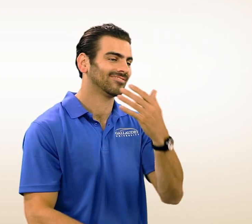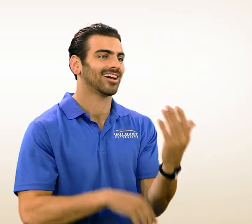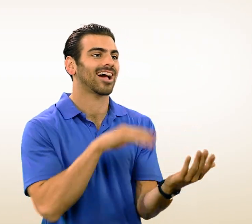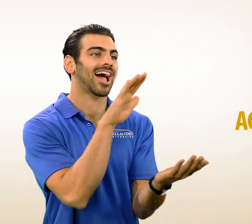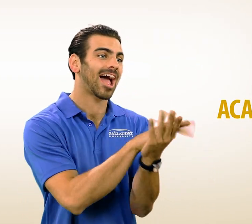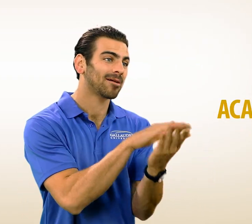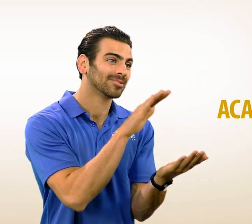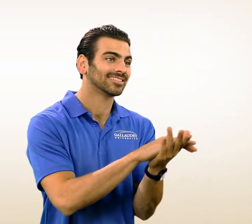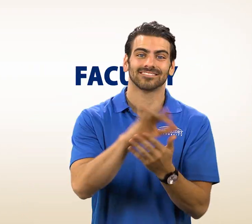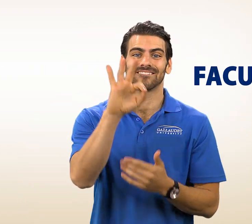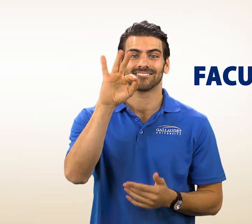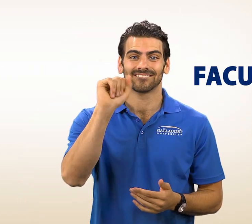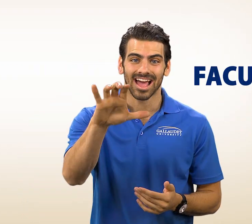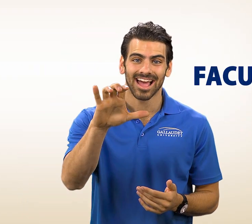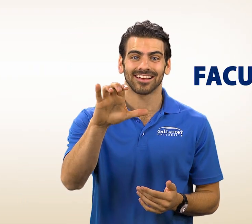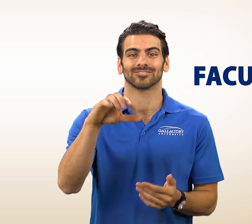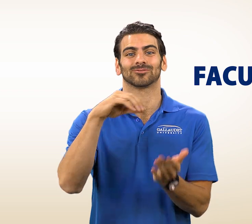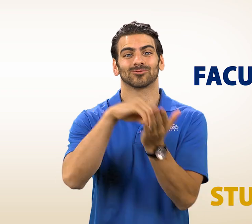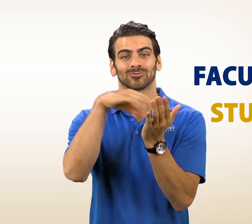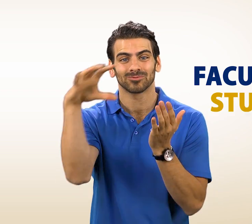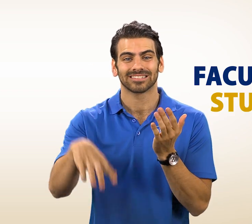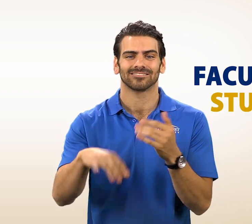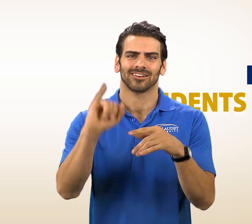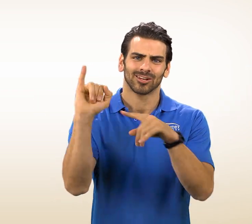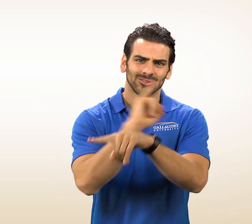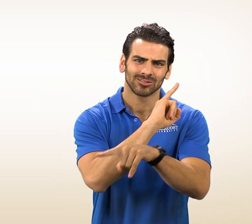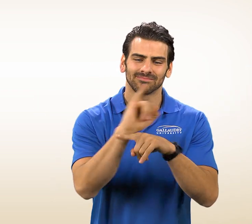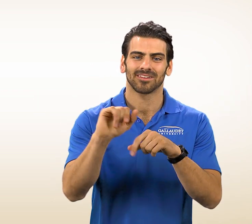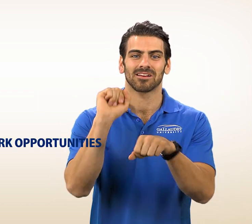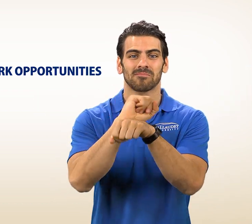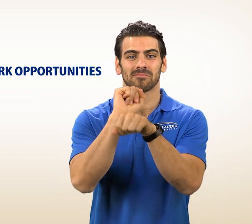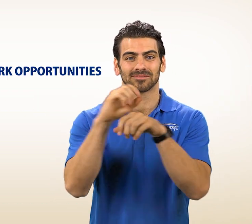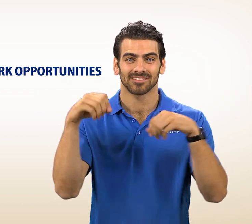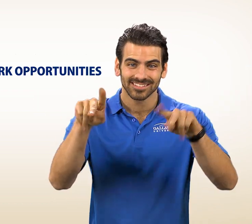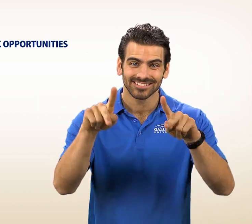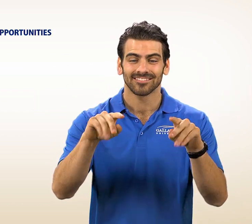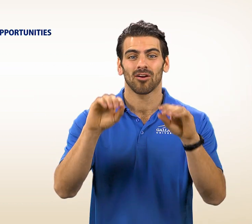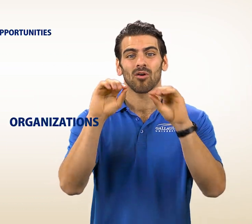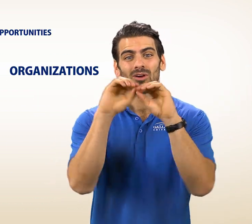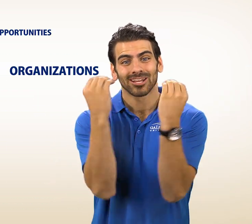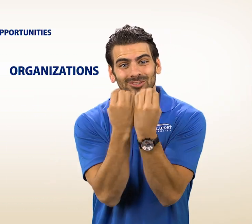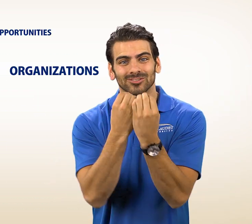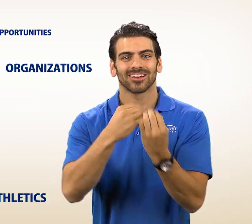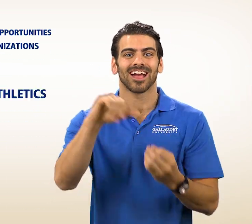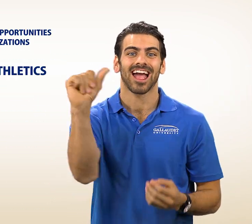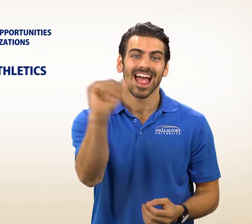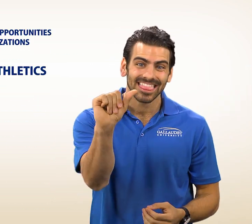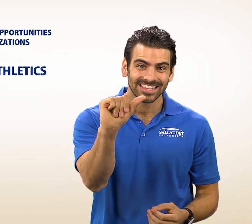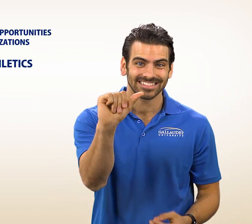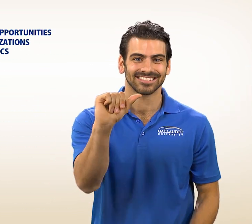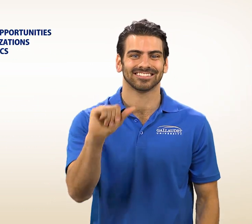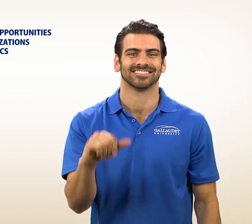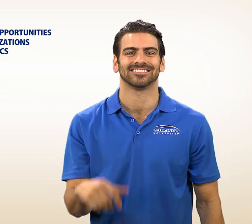There’s excellence in our academics, faculty, students, internship and work opportunities, organizations and athletics.